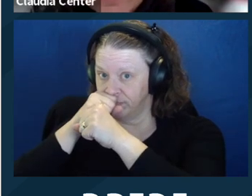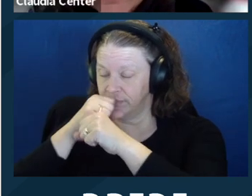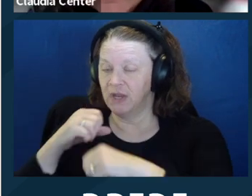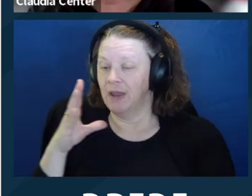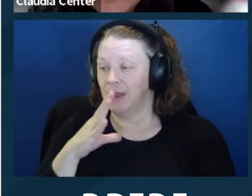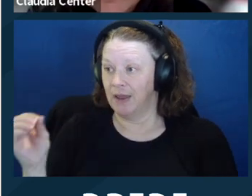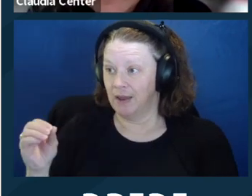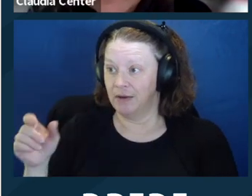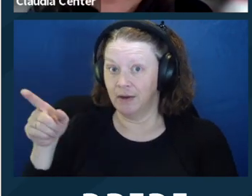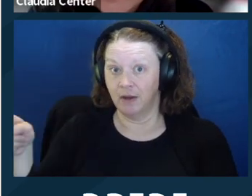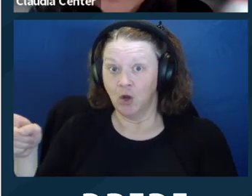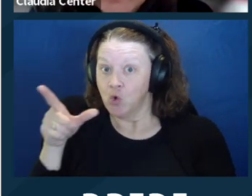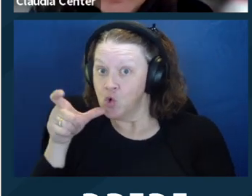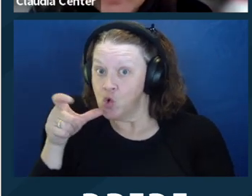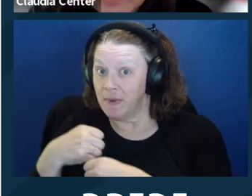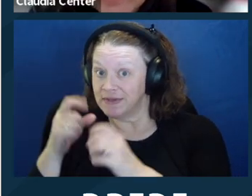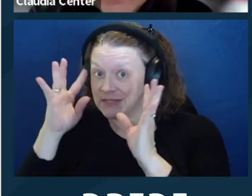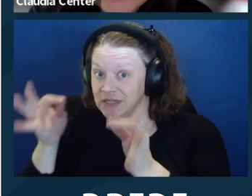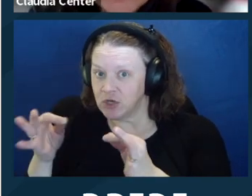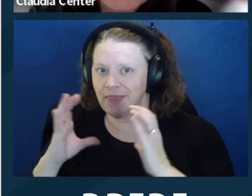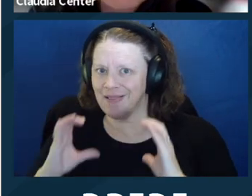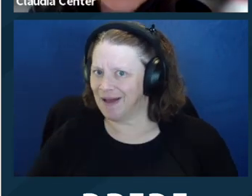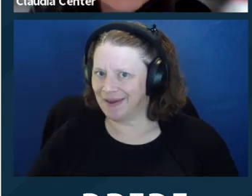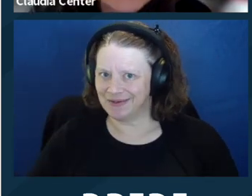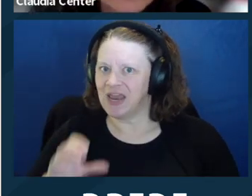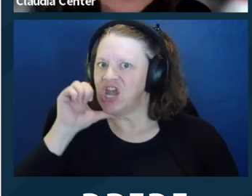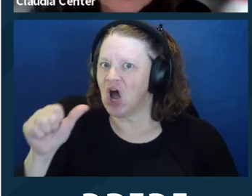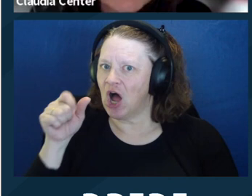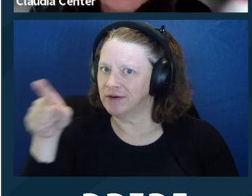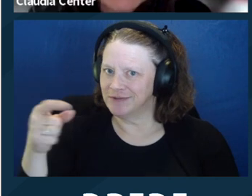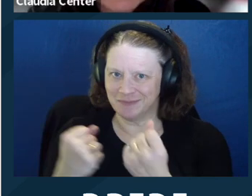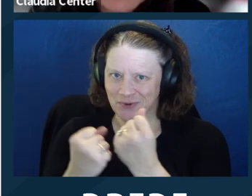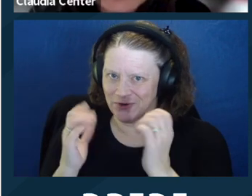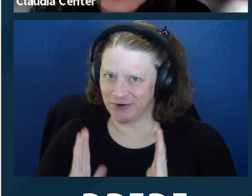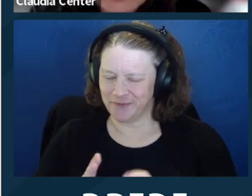Now, you can consider putting all of this in writing and having people sign it if you